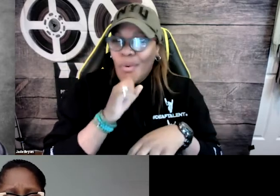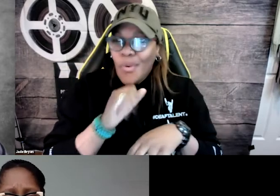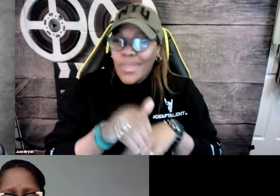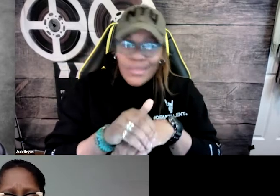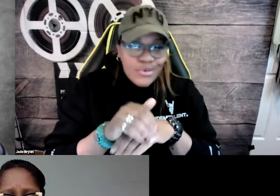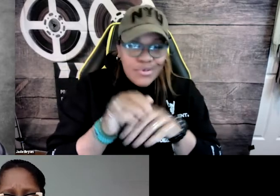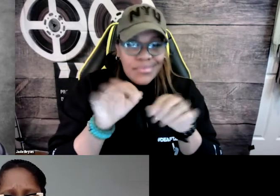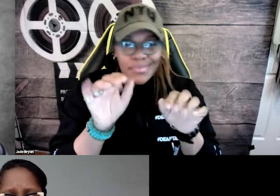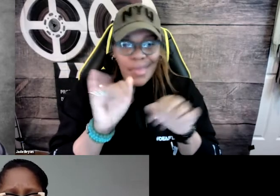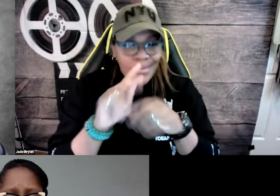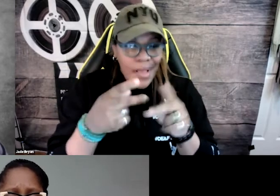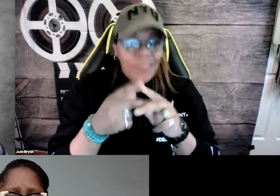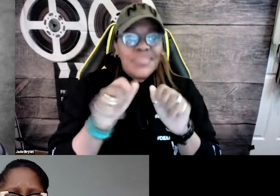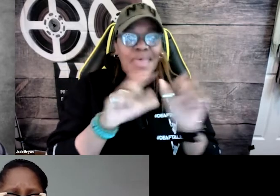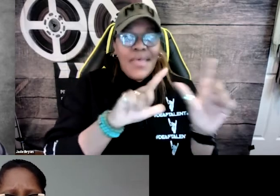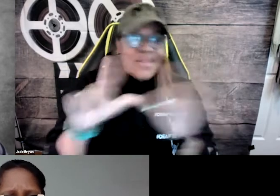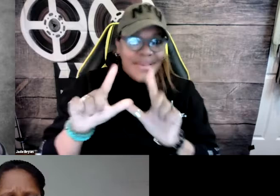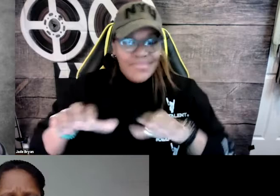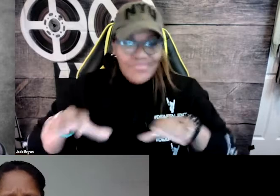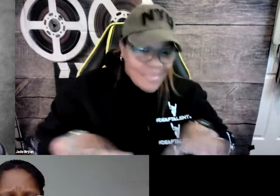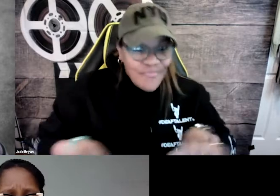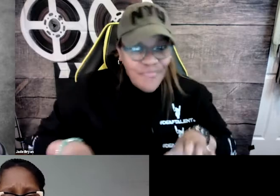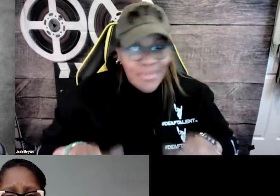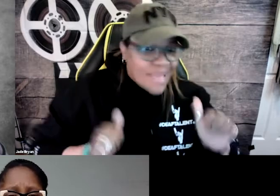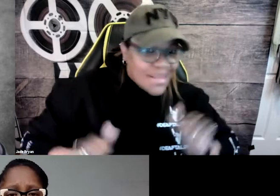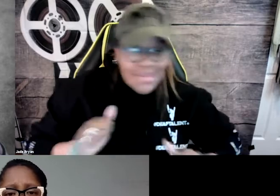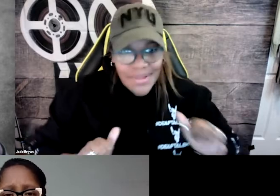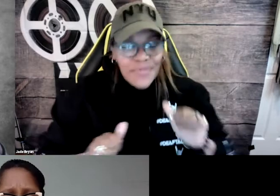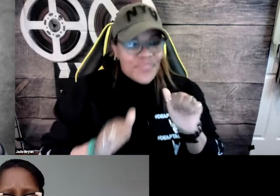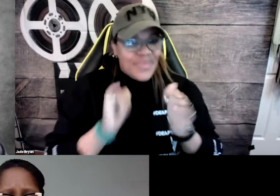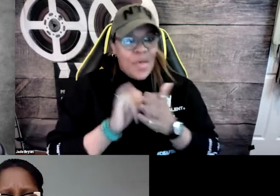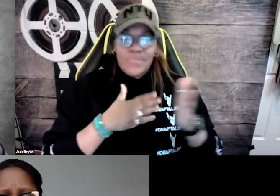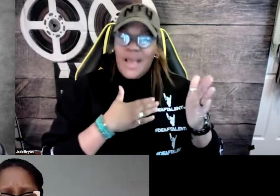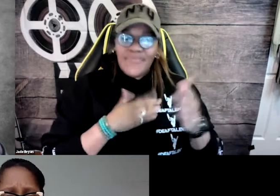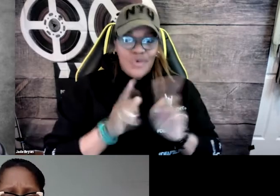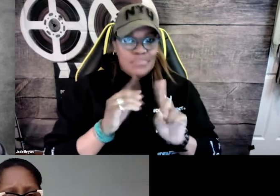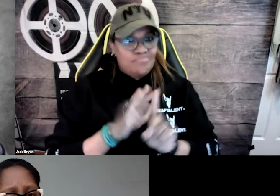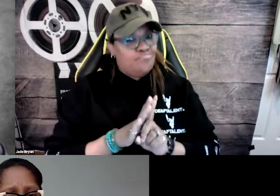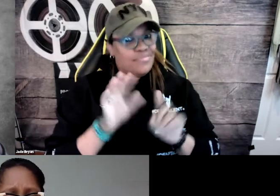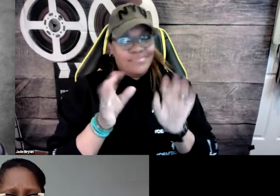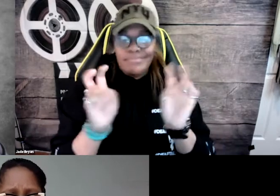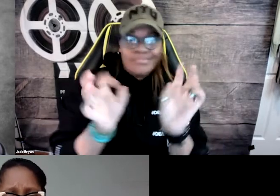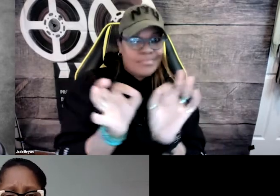It would have all the information and old English script and then it would zoom to the activity, the actual performances.